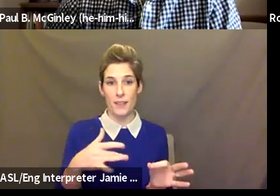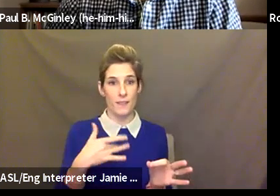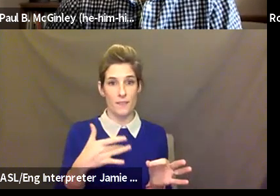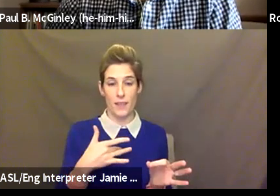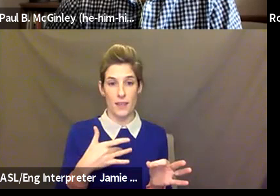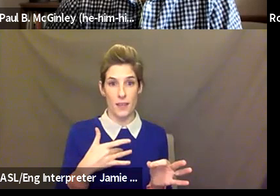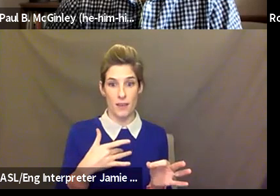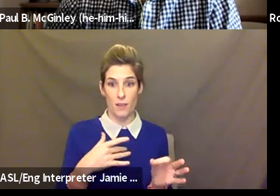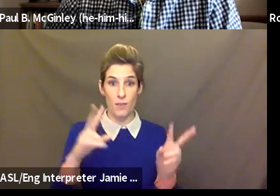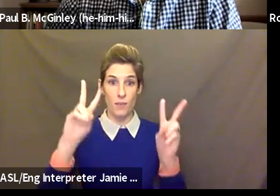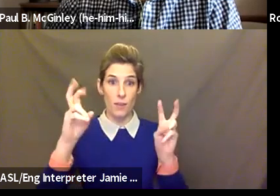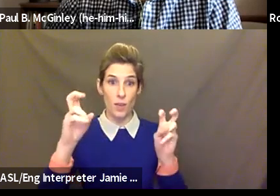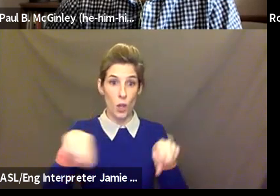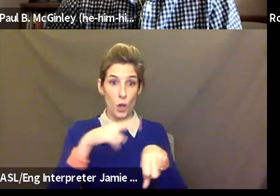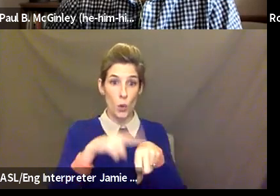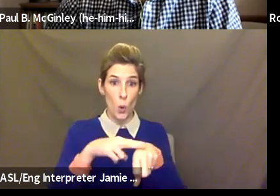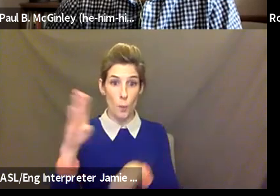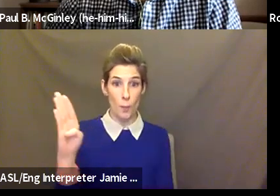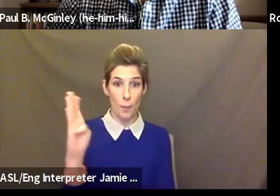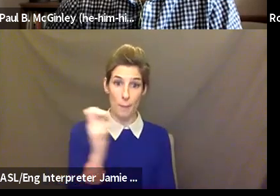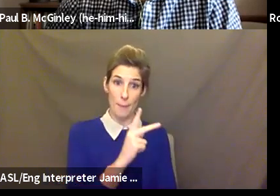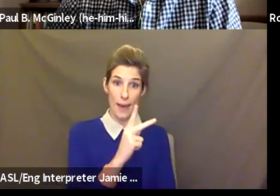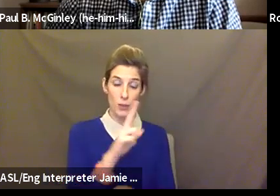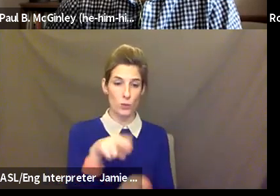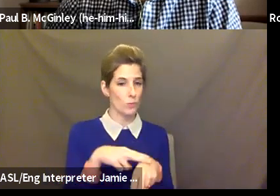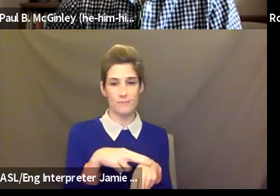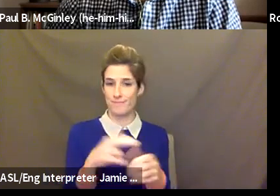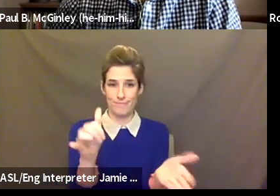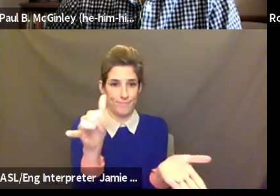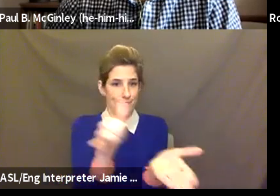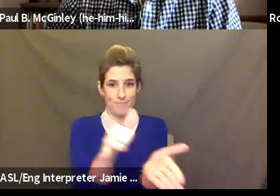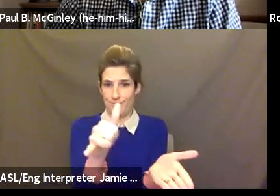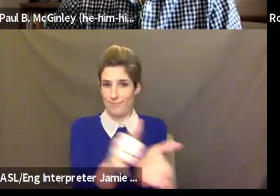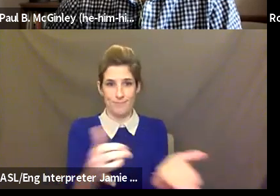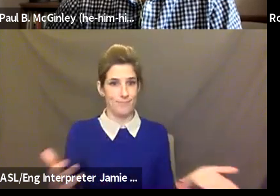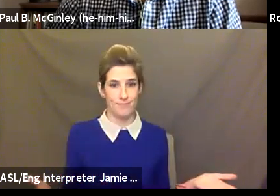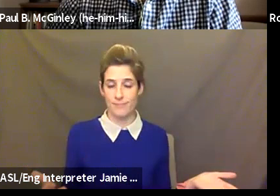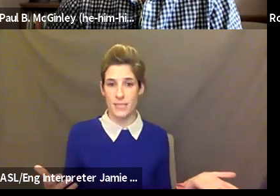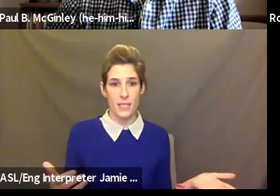were, and that the pandemic and the closure of schools, social